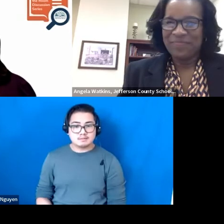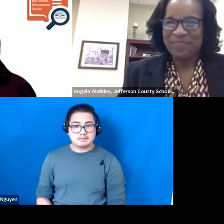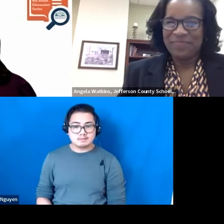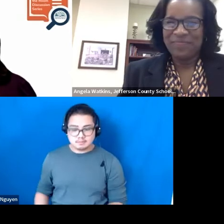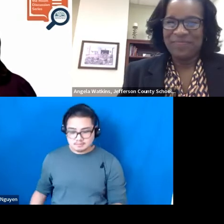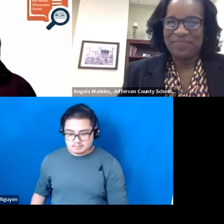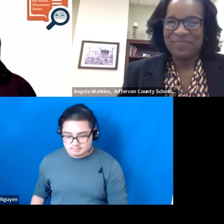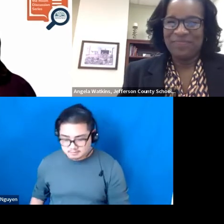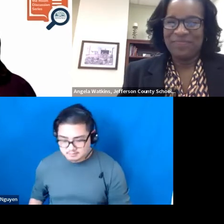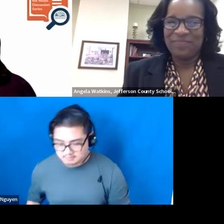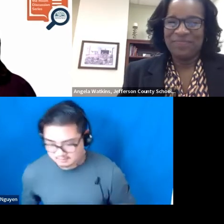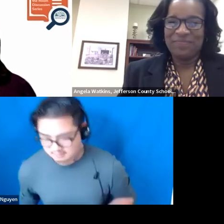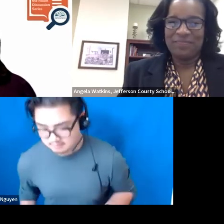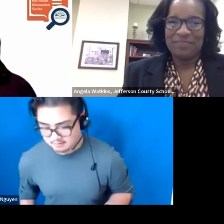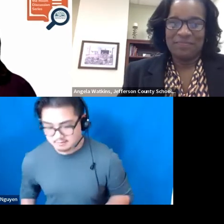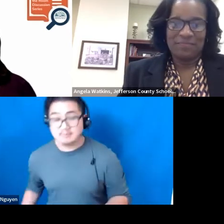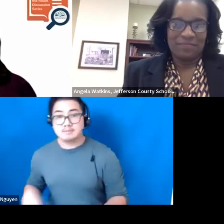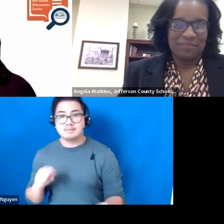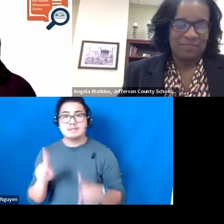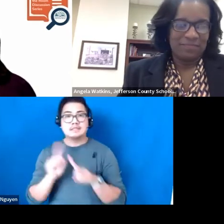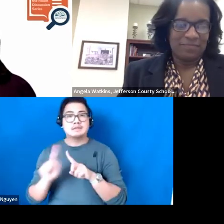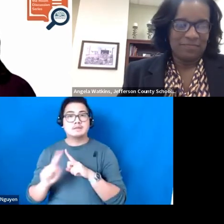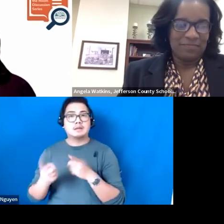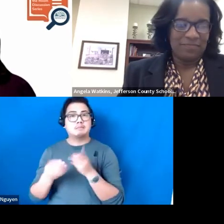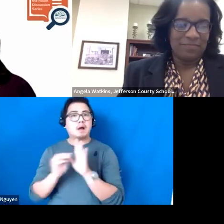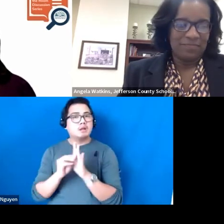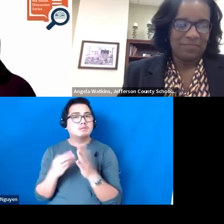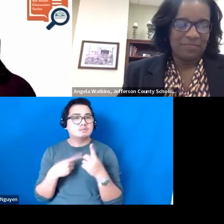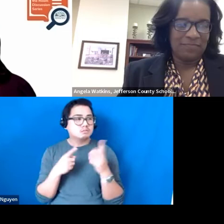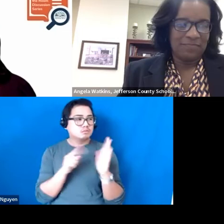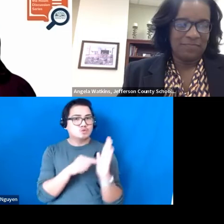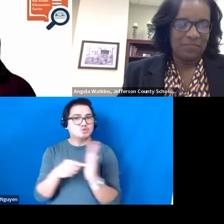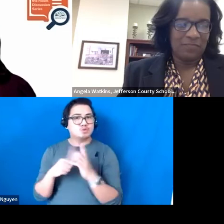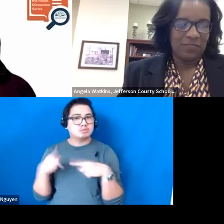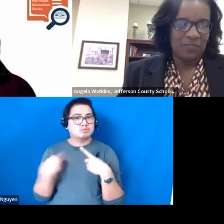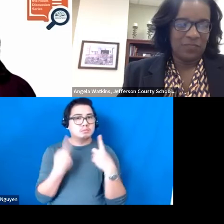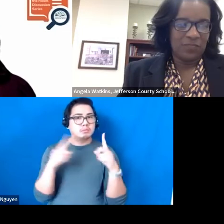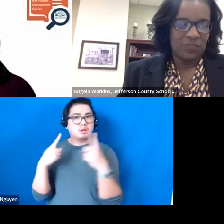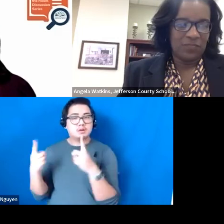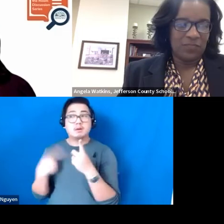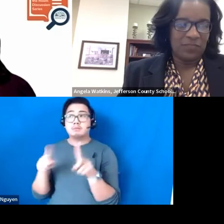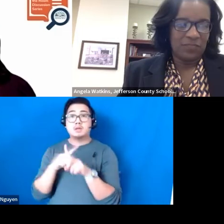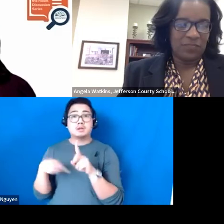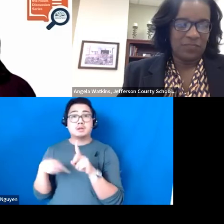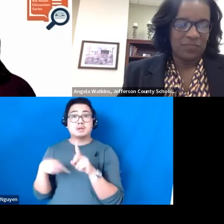LAURA BOOKER, Ph.D.: Different models have been found to be effective but there are some practices that have been found more consistently.